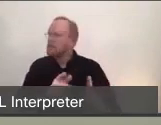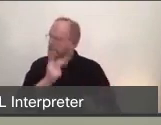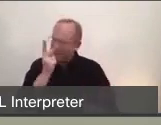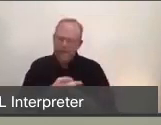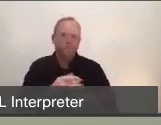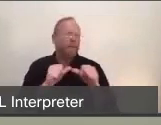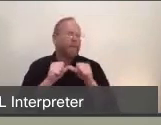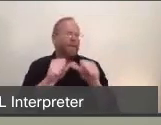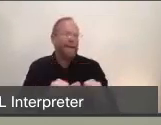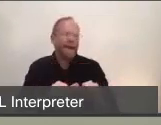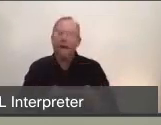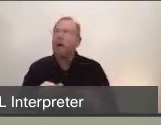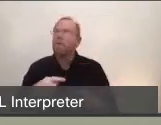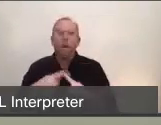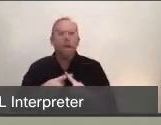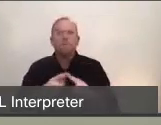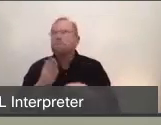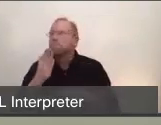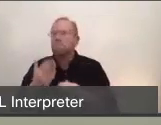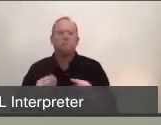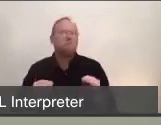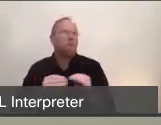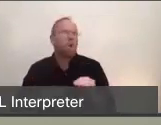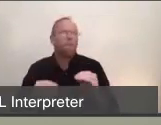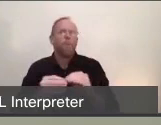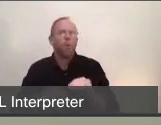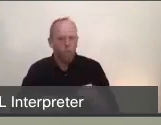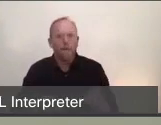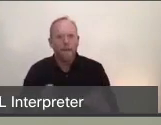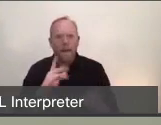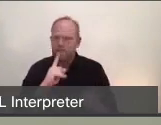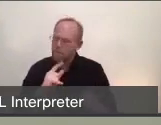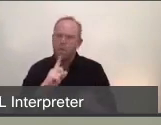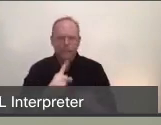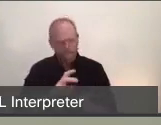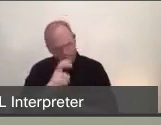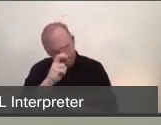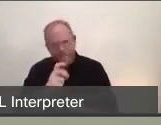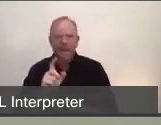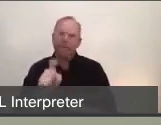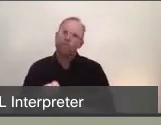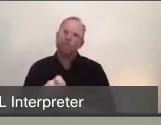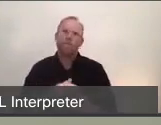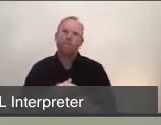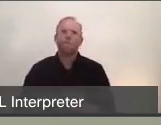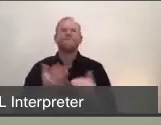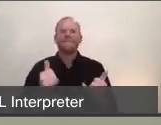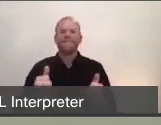in the weeks to come as we start seeing changes in the shelter-in-place order. I think this is a good time to transition, because our primary goal